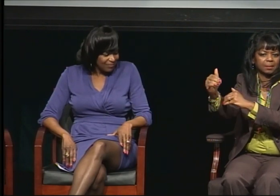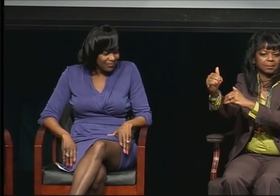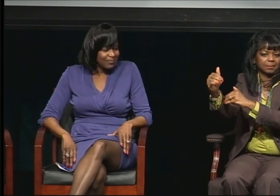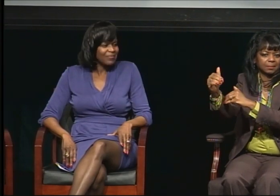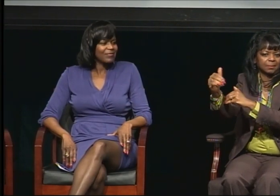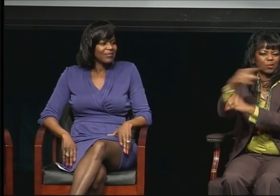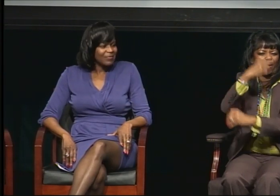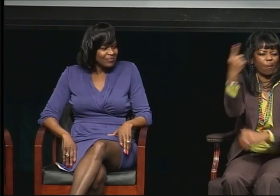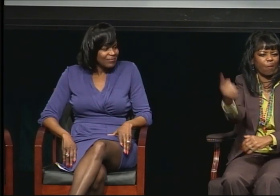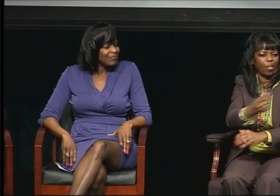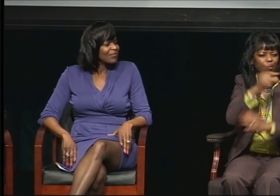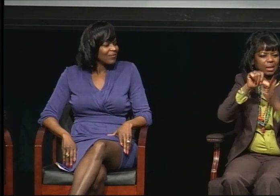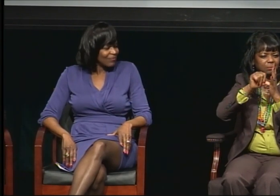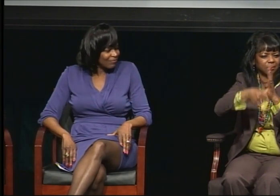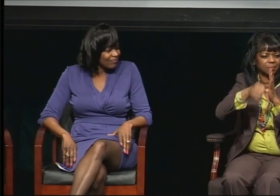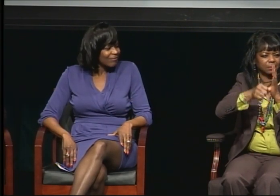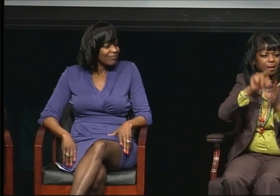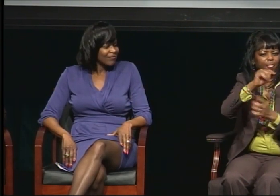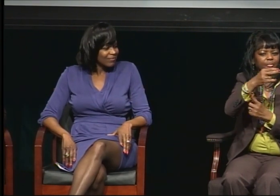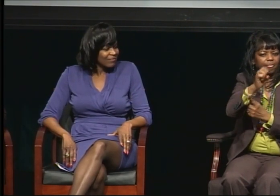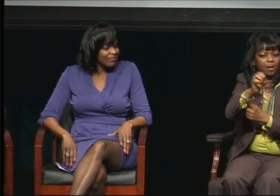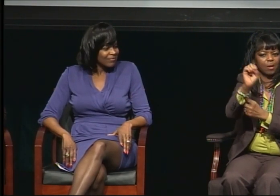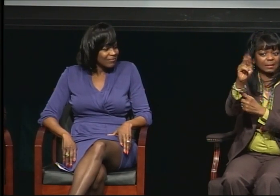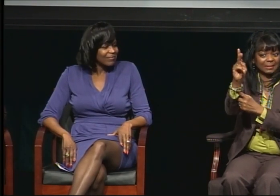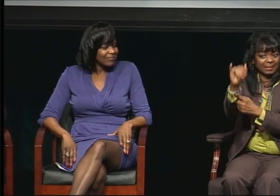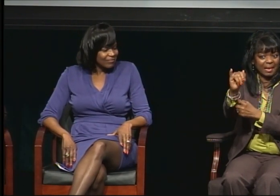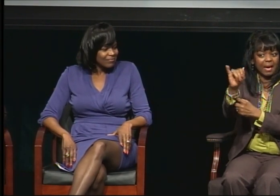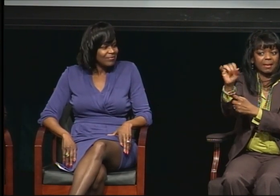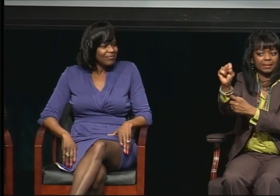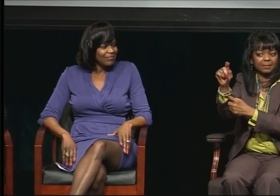that the sky is the limit. So there's no limits that you should place for yourself.